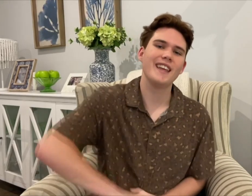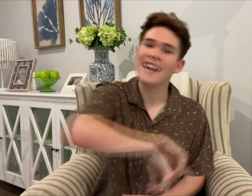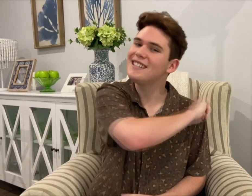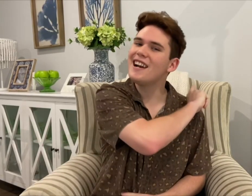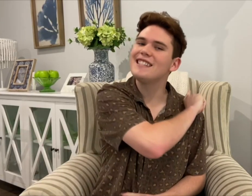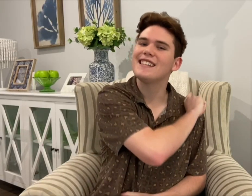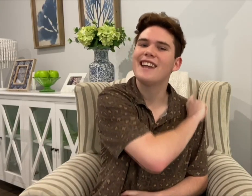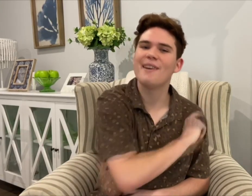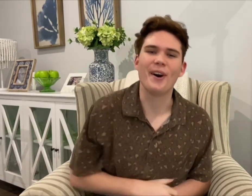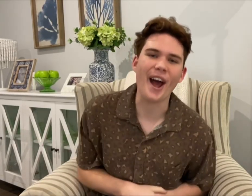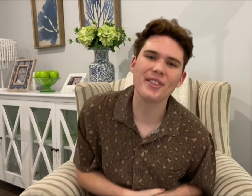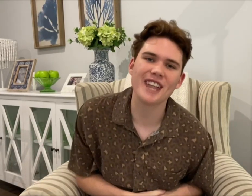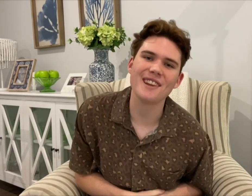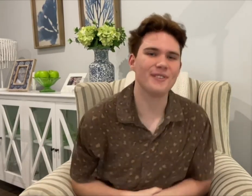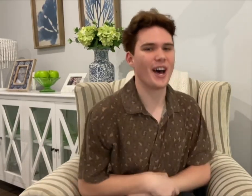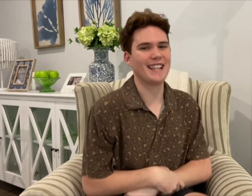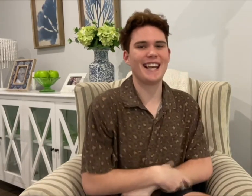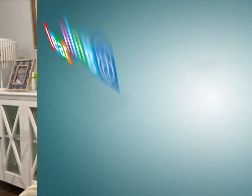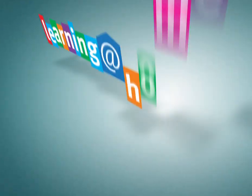See you guys next time, on Health Chat with Isaac.